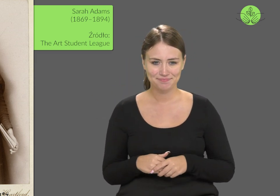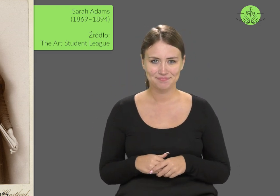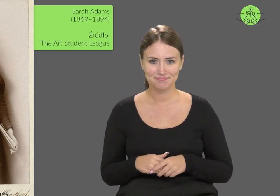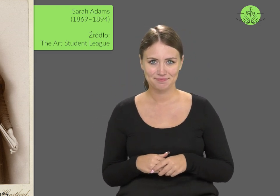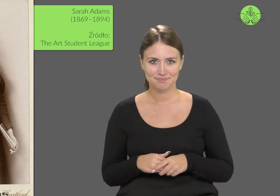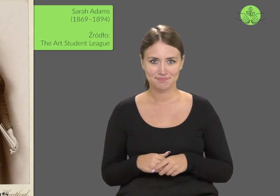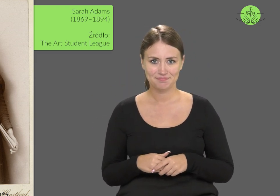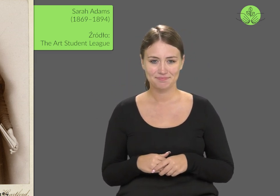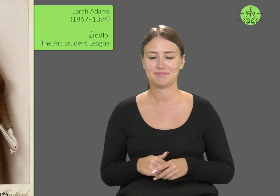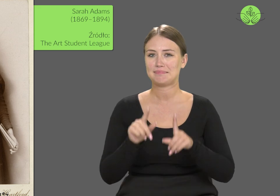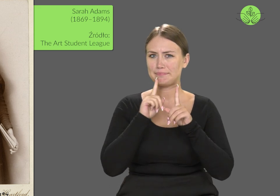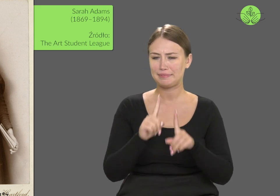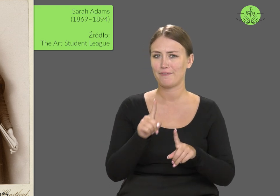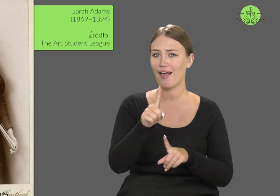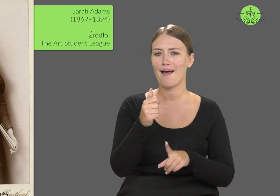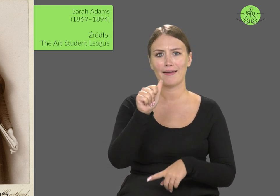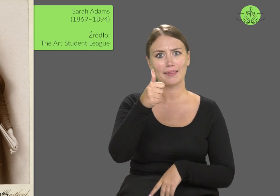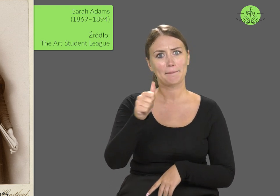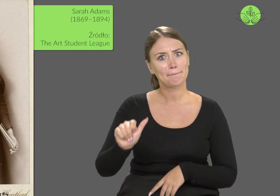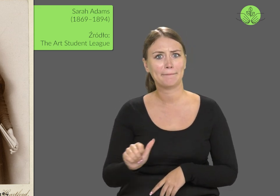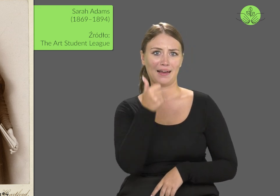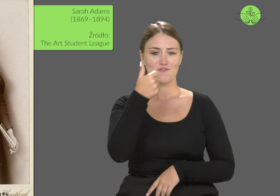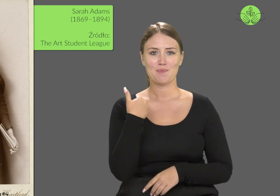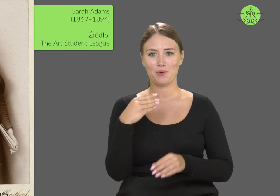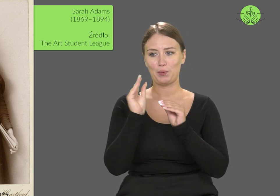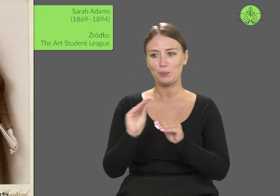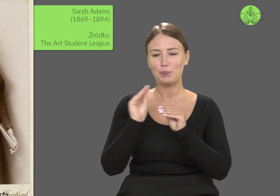She was one of the first students